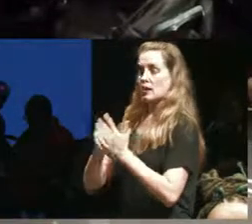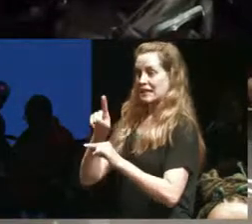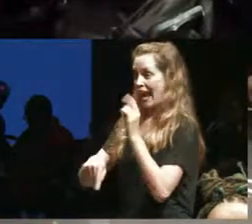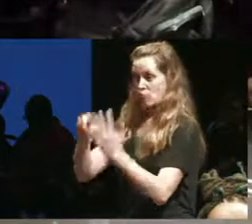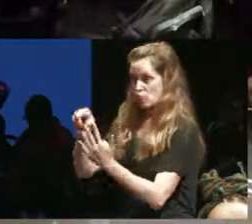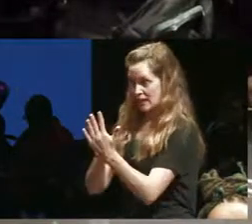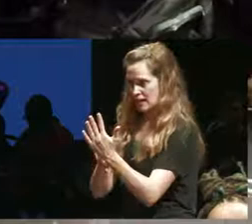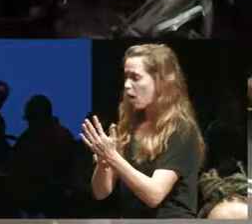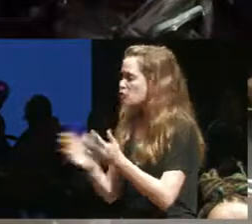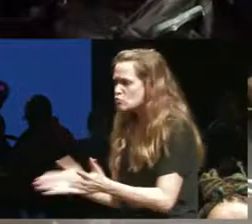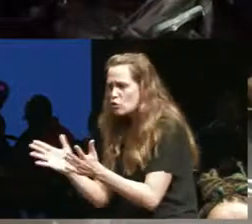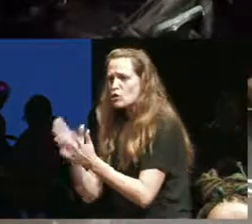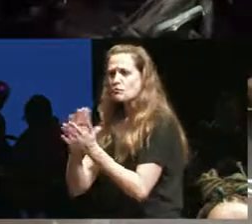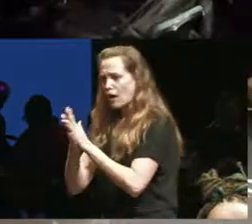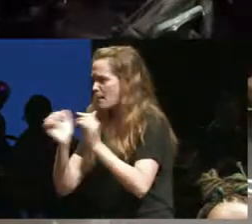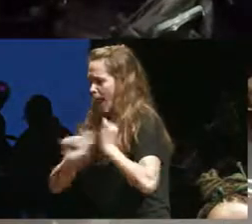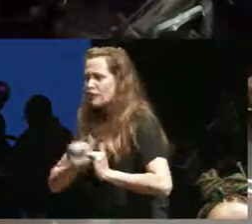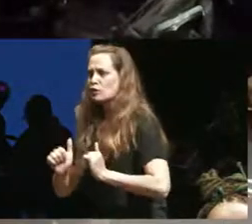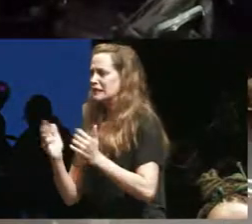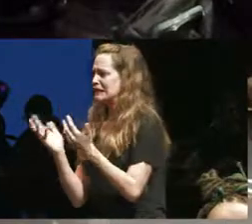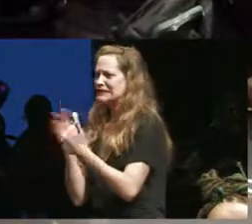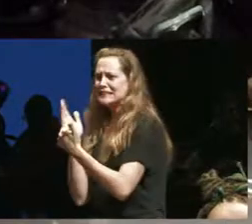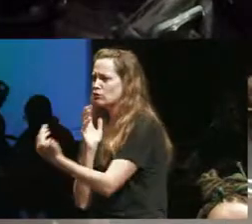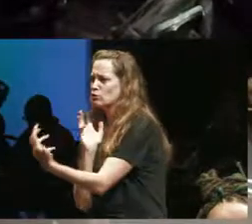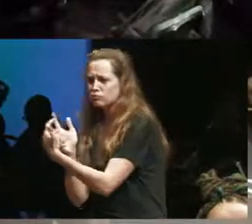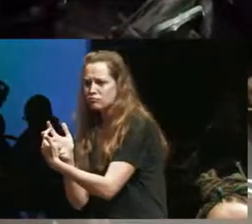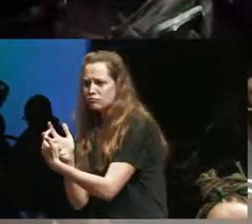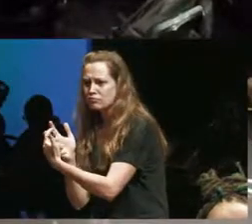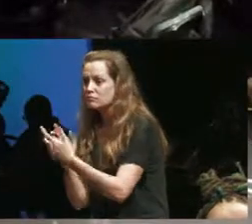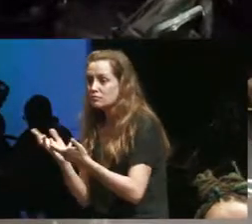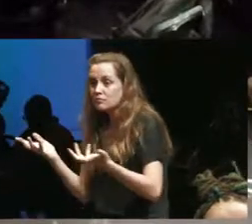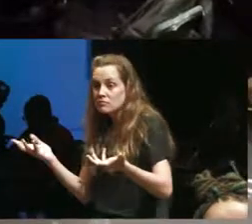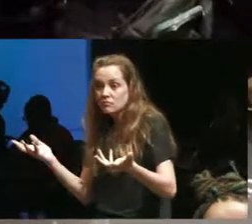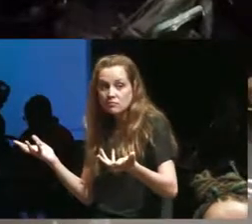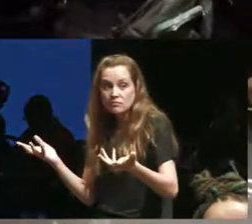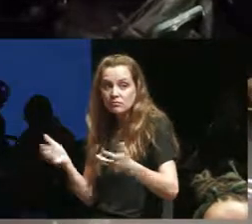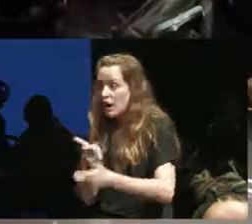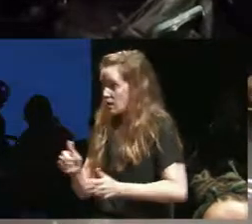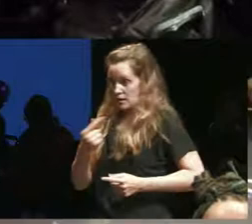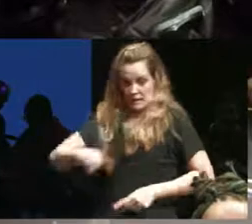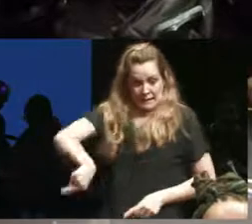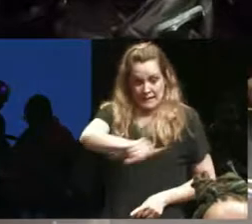for them so easily it's no different from any any any other of us you know